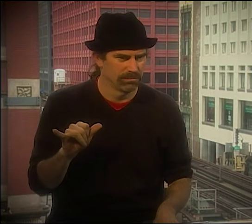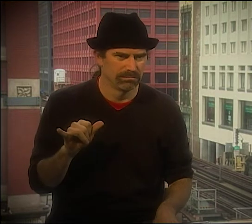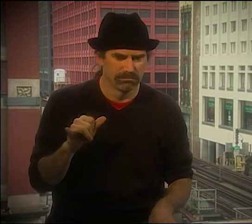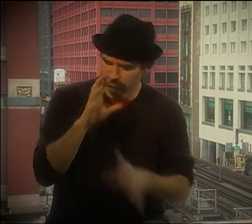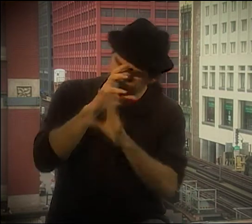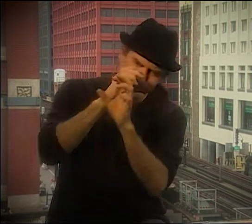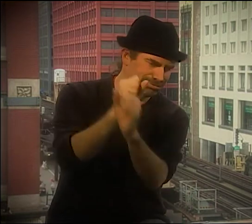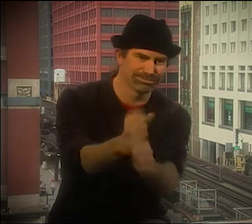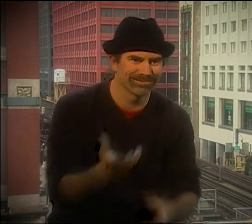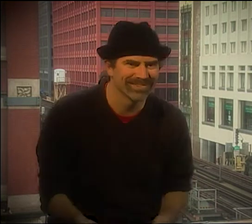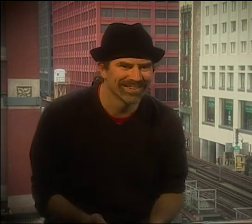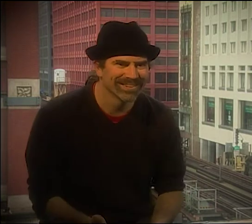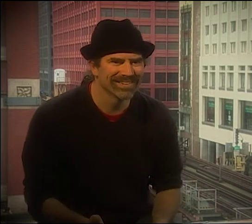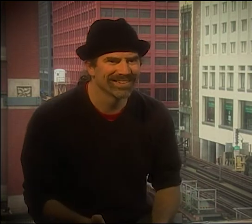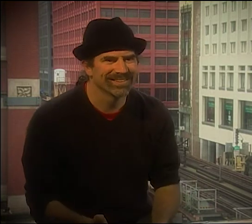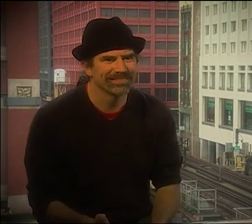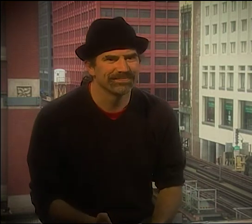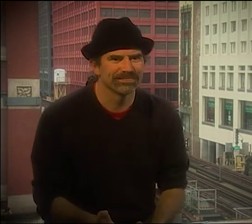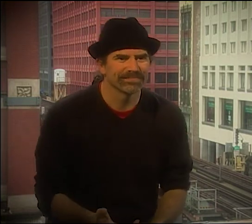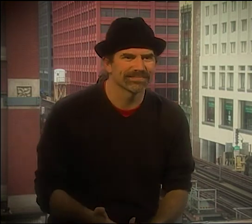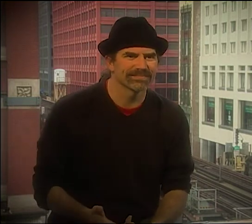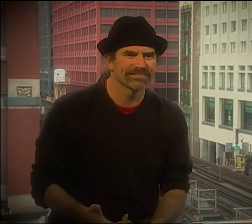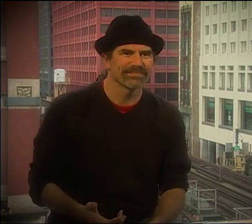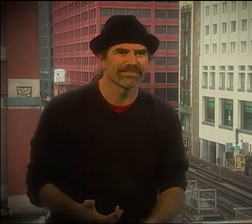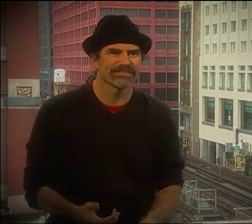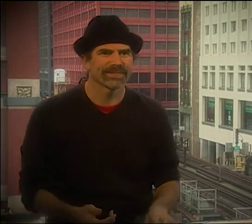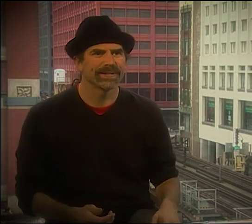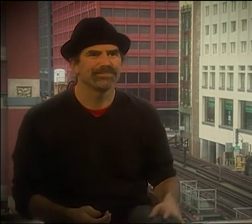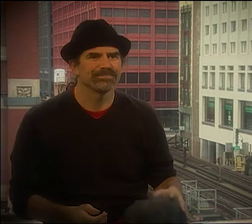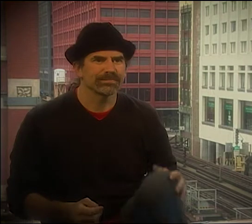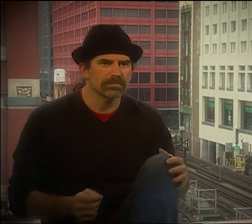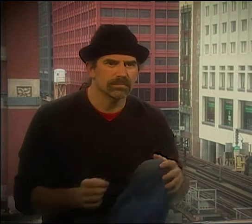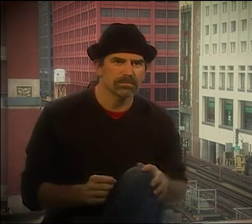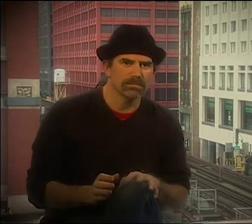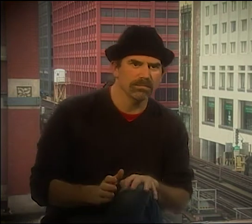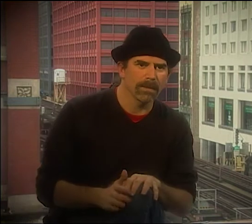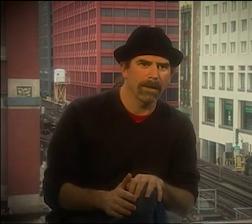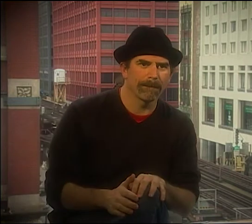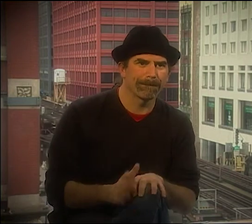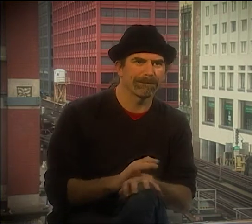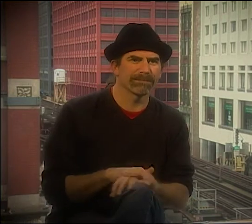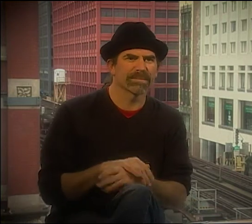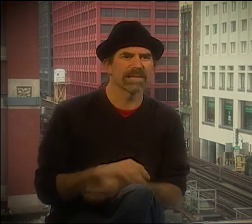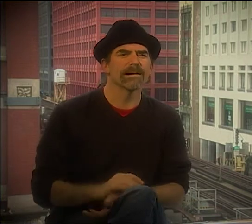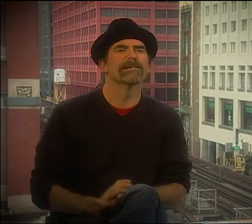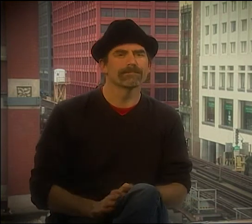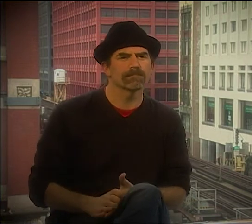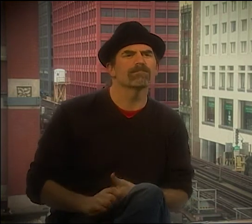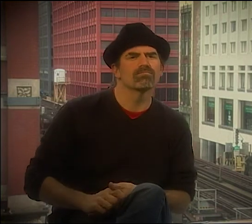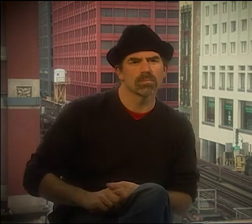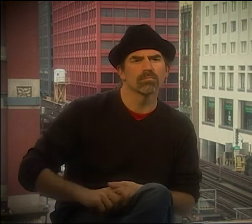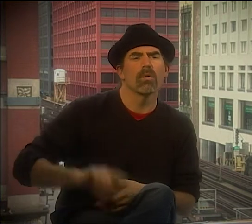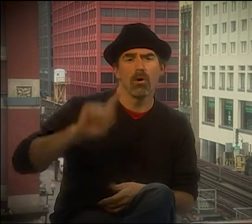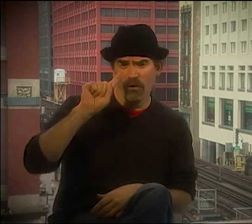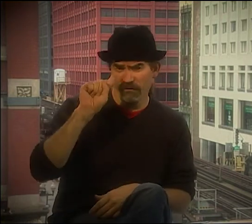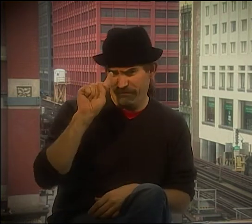SO IT'S LIKE A MICRO TO MACRO TO MICRO AGAIN. AND IT'S ALL IN THE EDITING. IT'S LIKE THE ART OF THE EDITING FOR THE WHOLE THING.